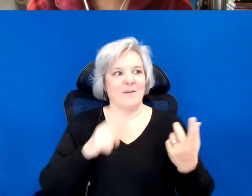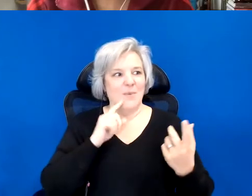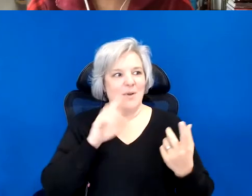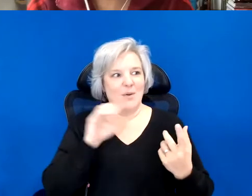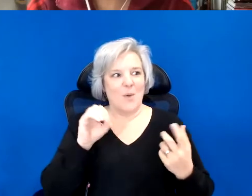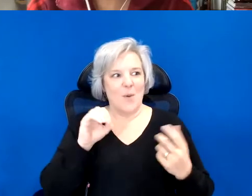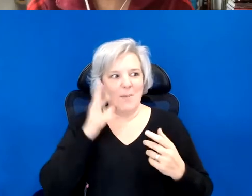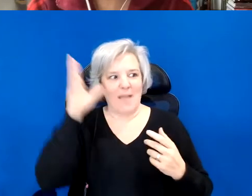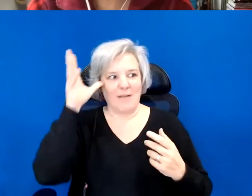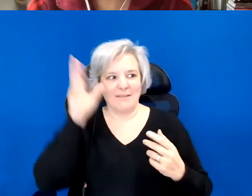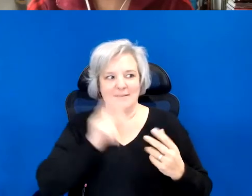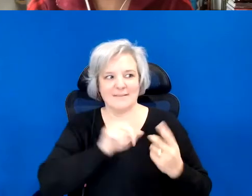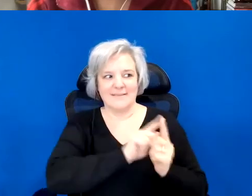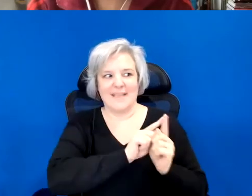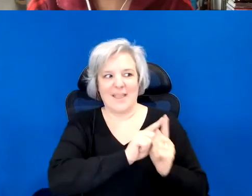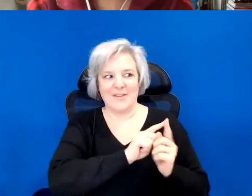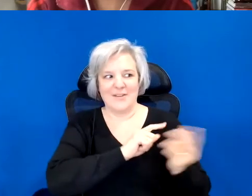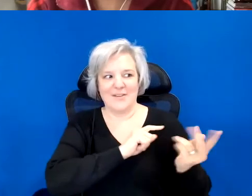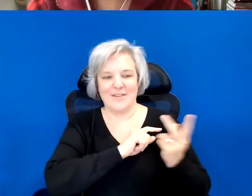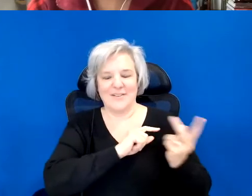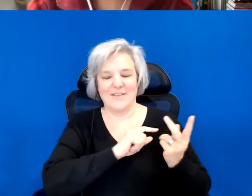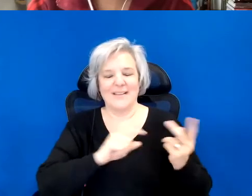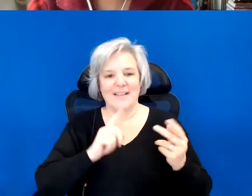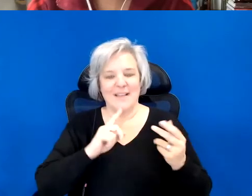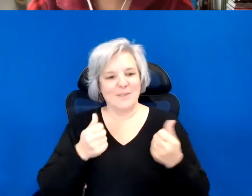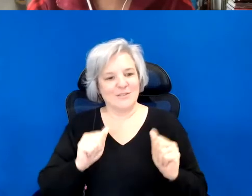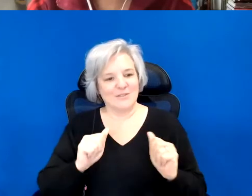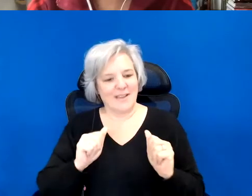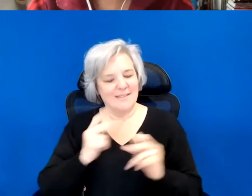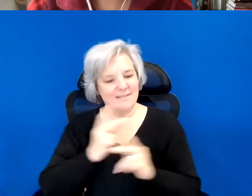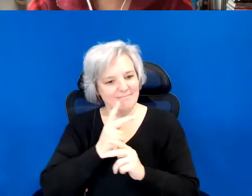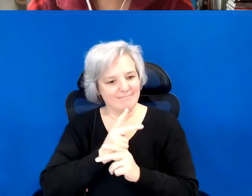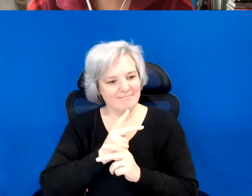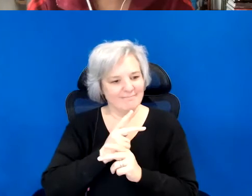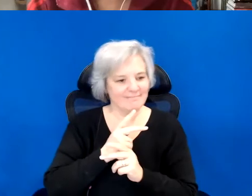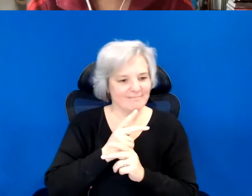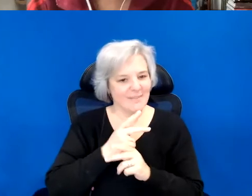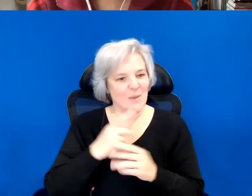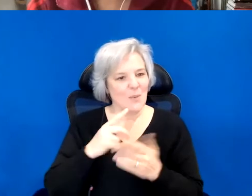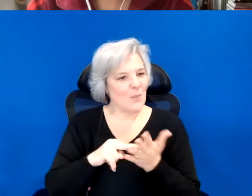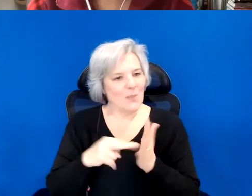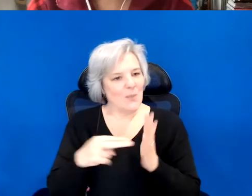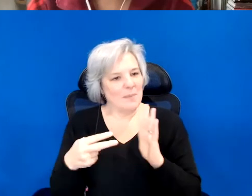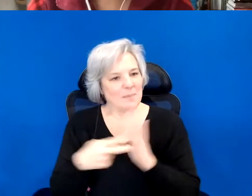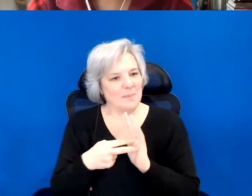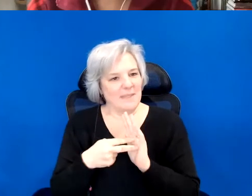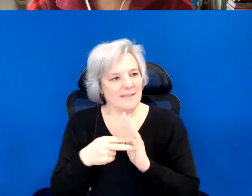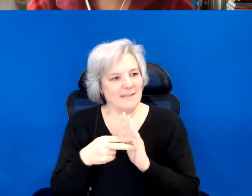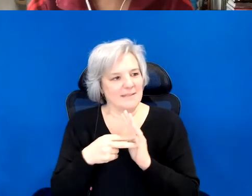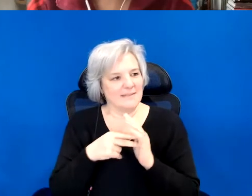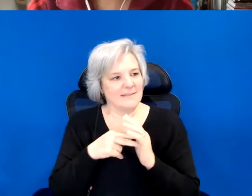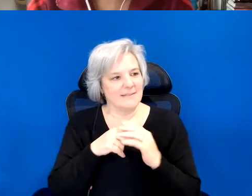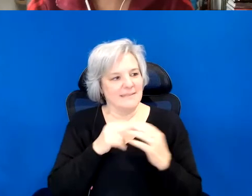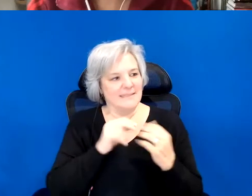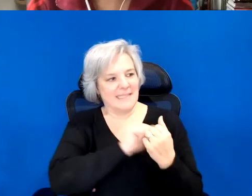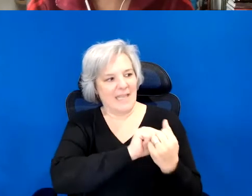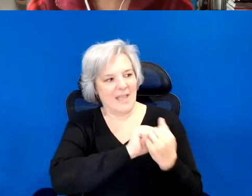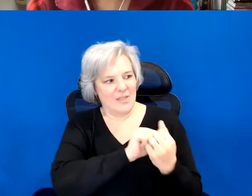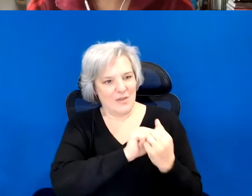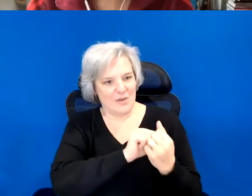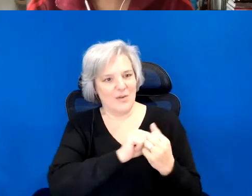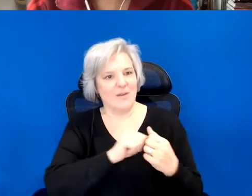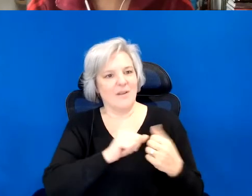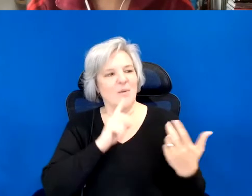Forward and trying to figure out what it means together to be in forms of relations for which